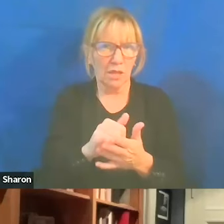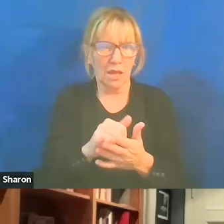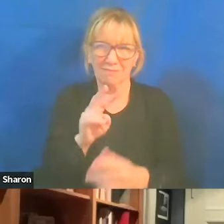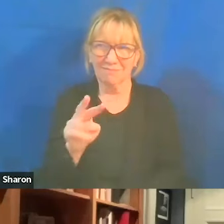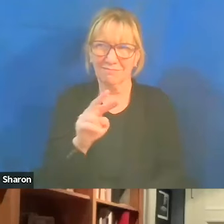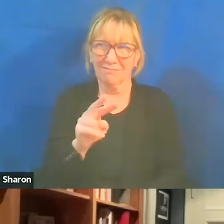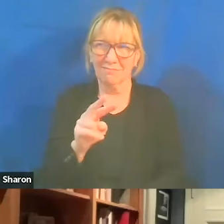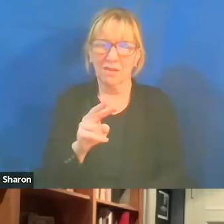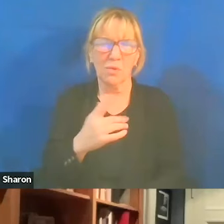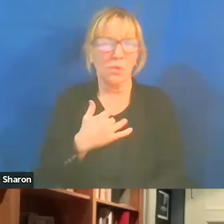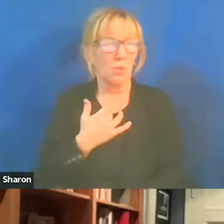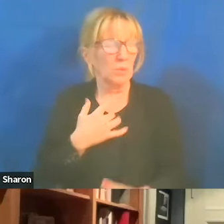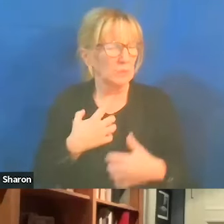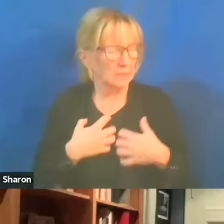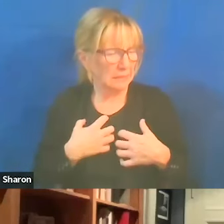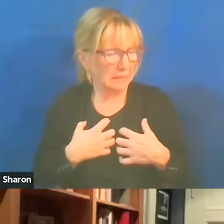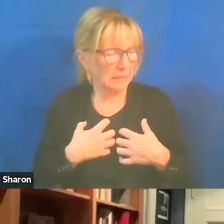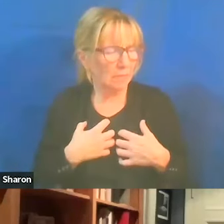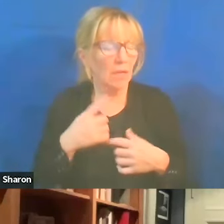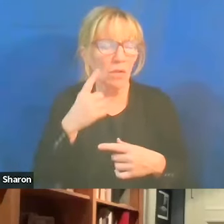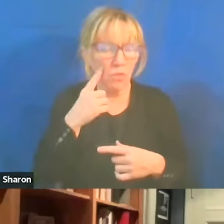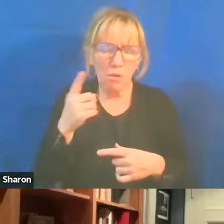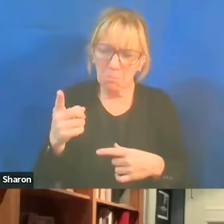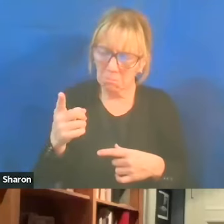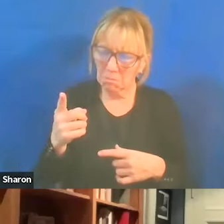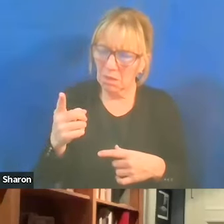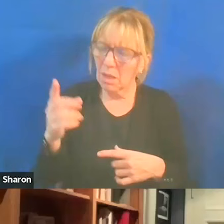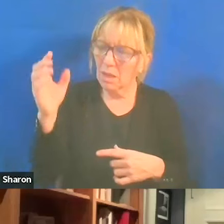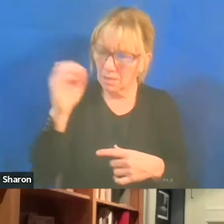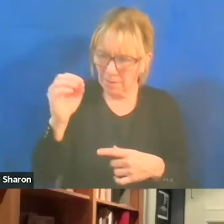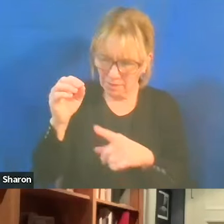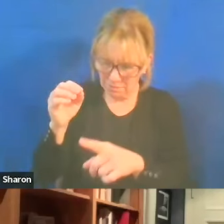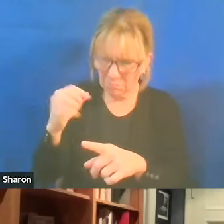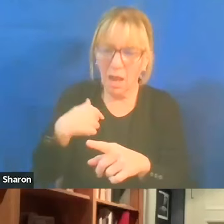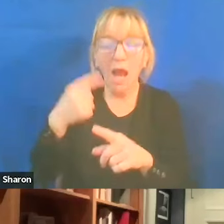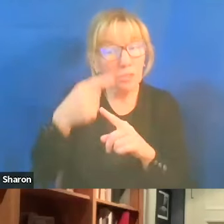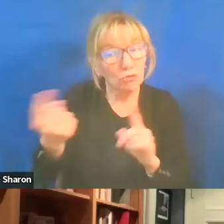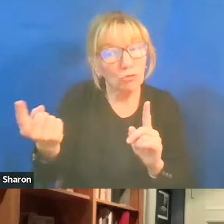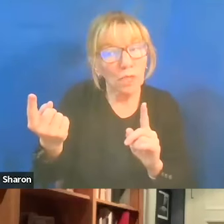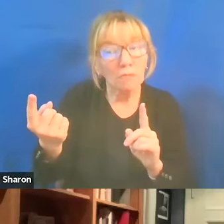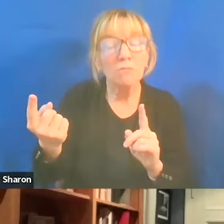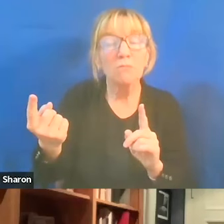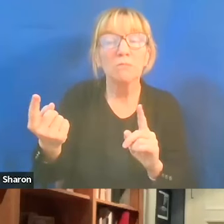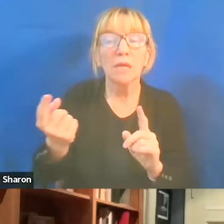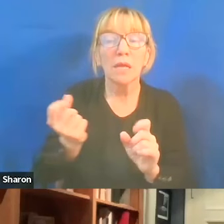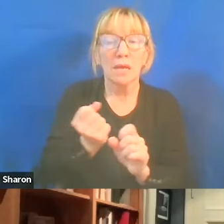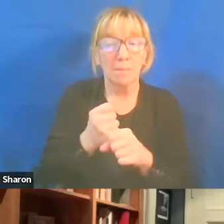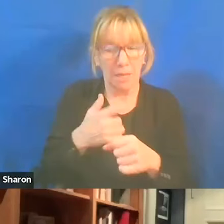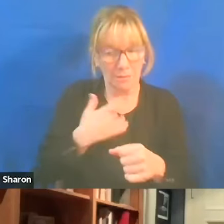And I thought, that's somebody has an opinion I strongly disagree with. I understand it makes me deeply uncomfortable.